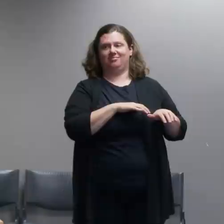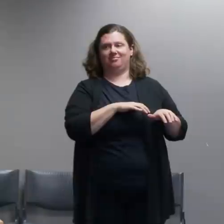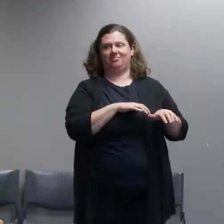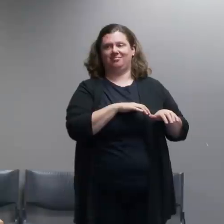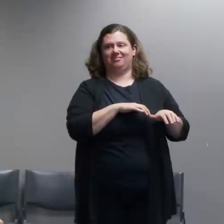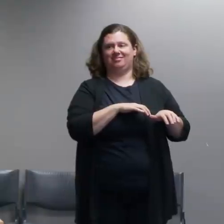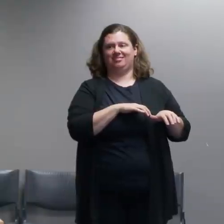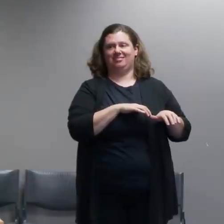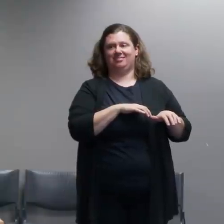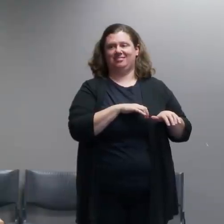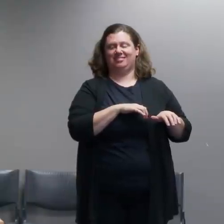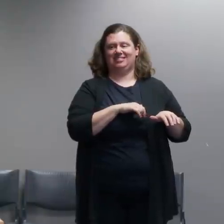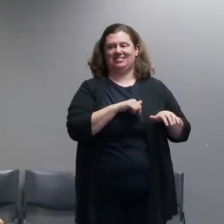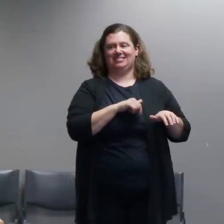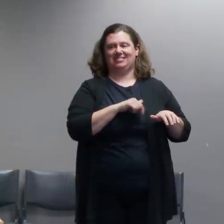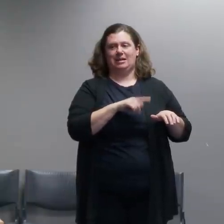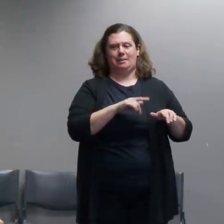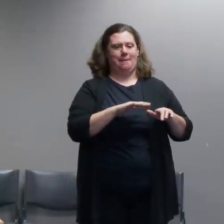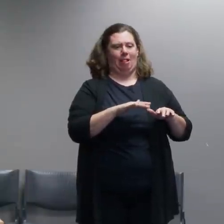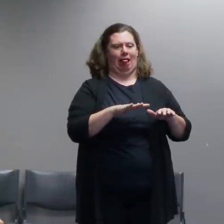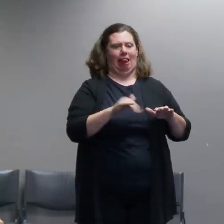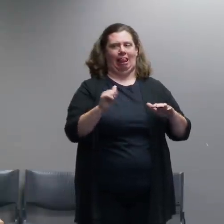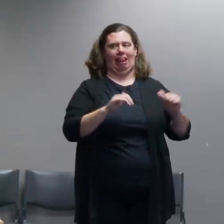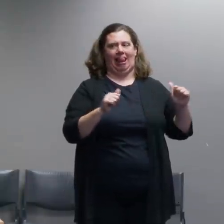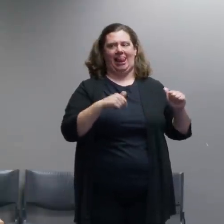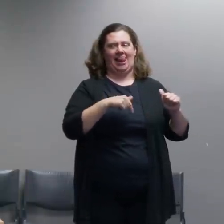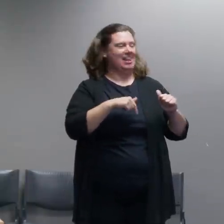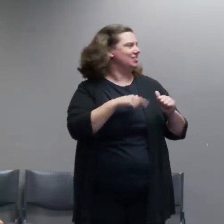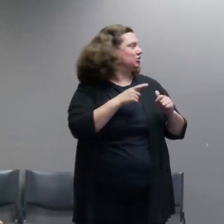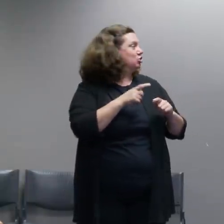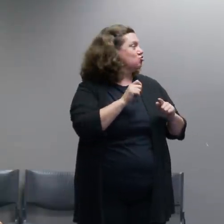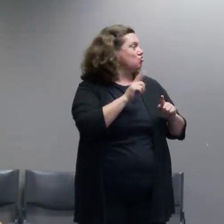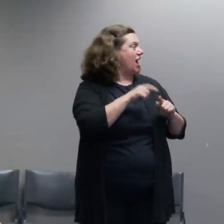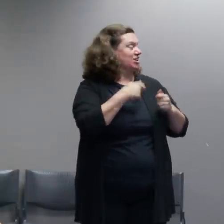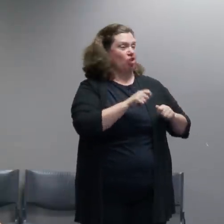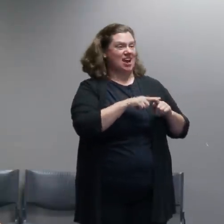But that's one of the the challenges in policing things like this...